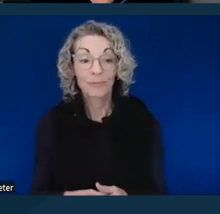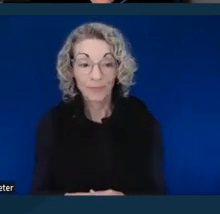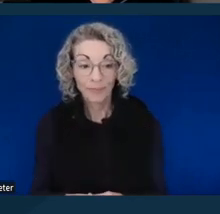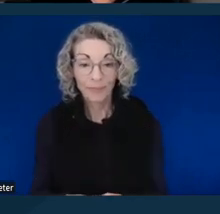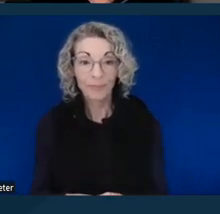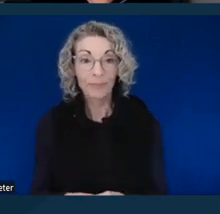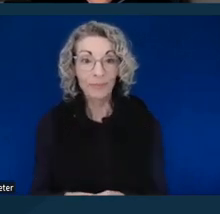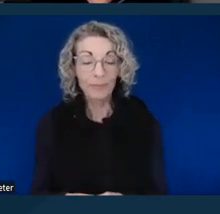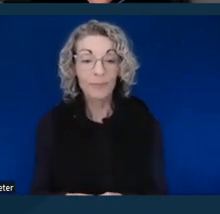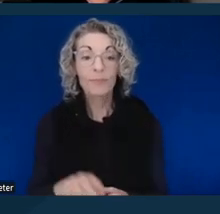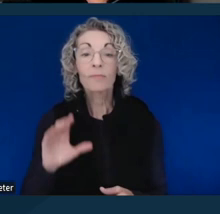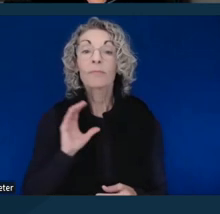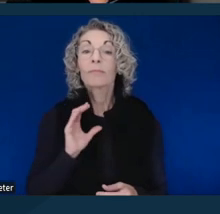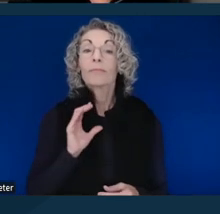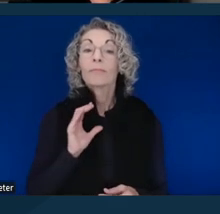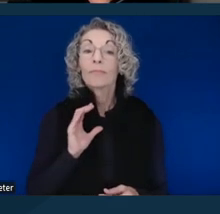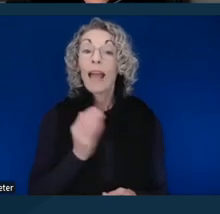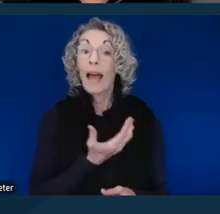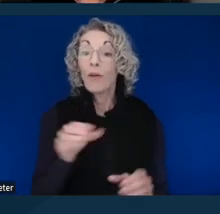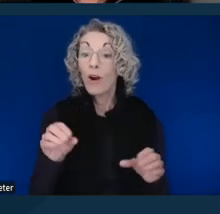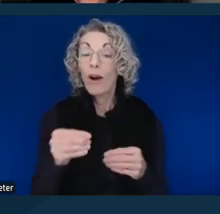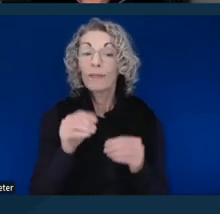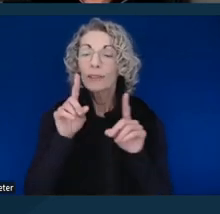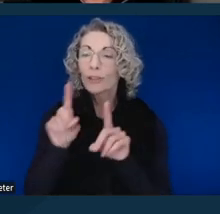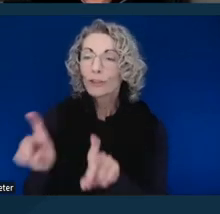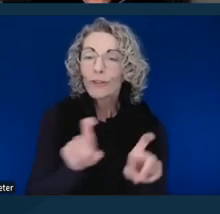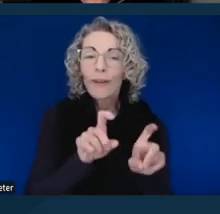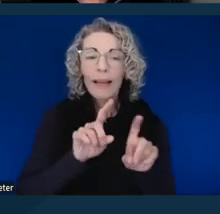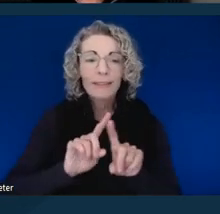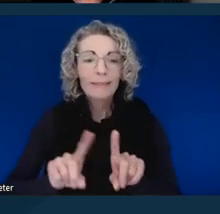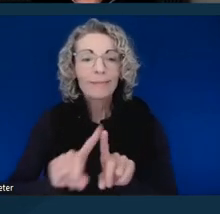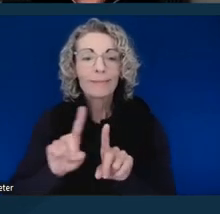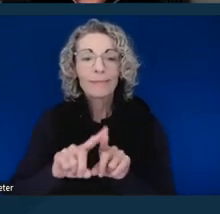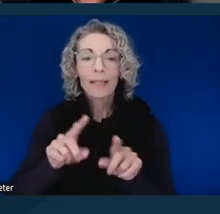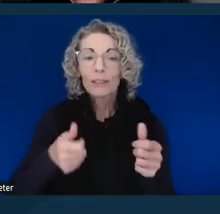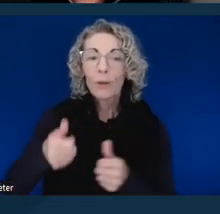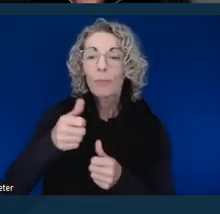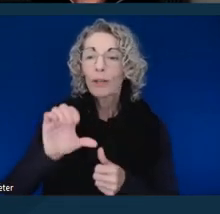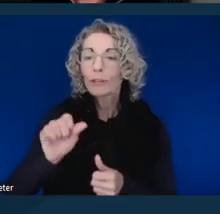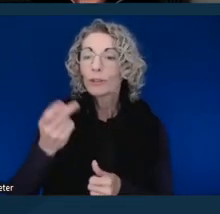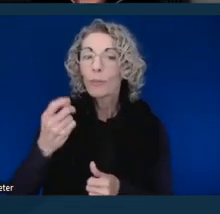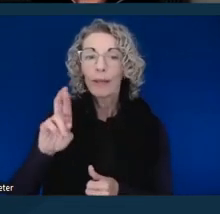Our office did a survey of Superior Court websites to see what kind of information was provided